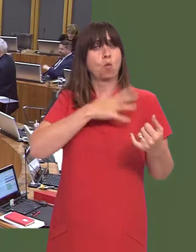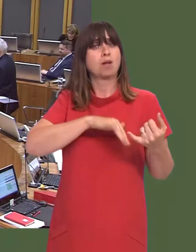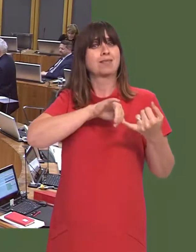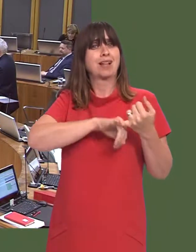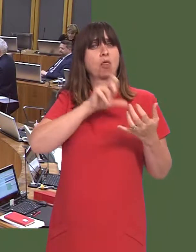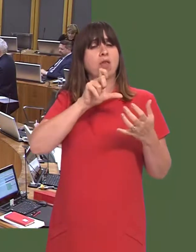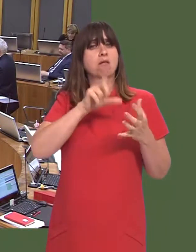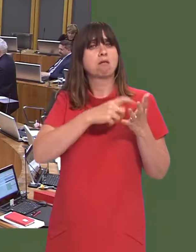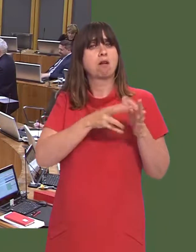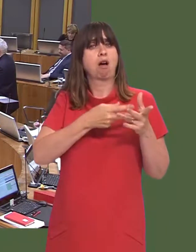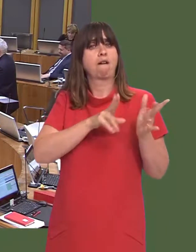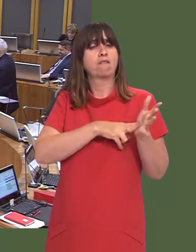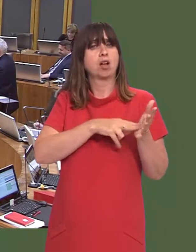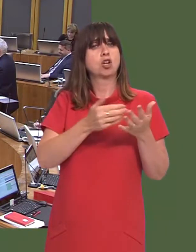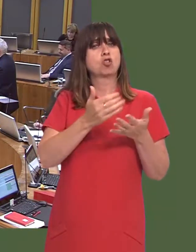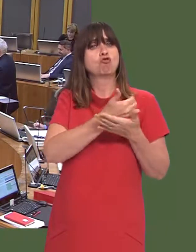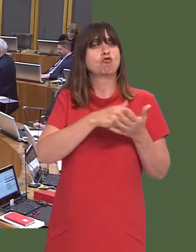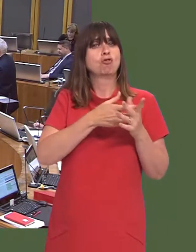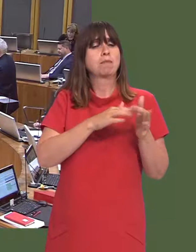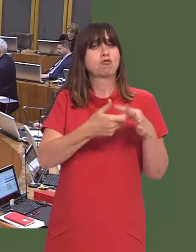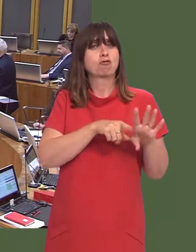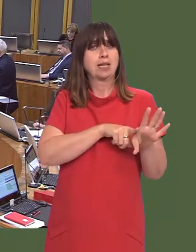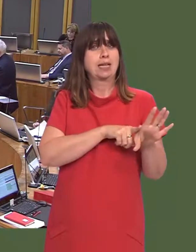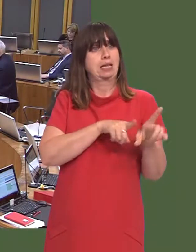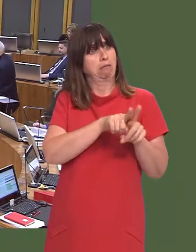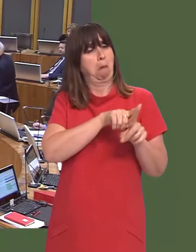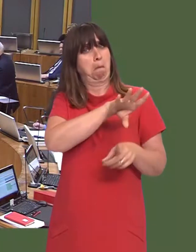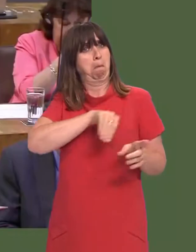companies such as South Caernarfon Creameries can invest for the future, and everyone else in Wales too?